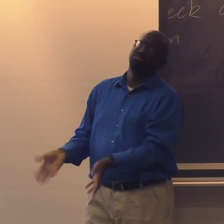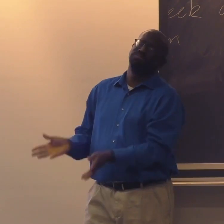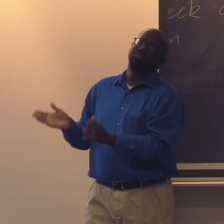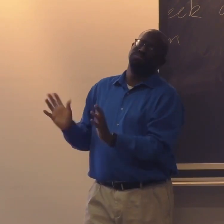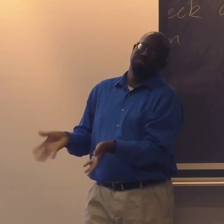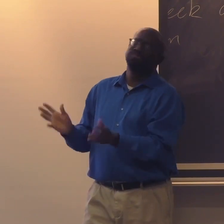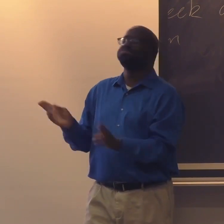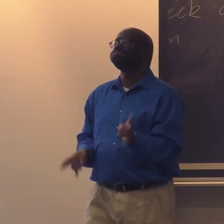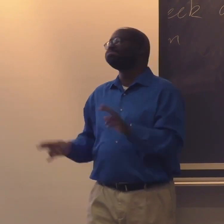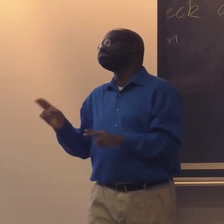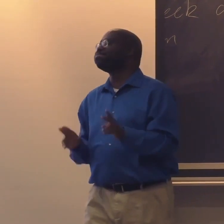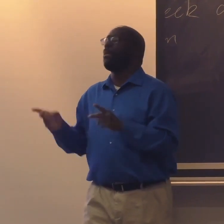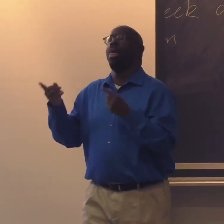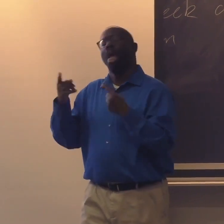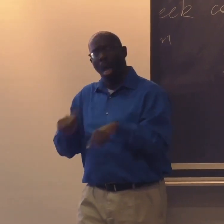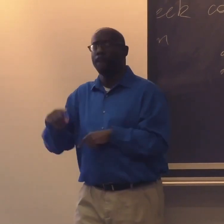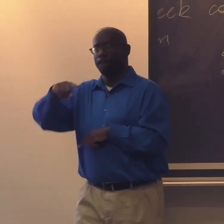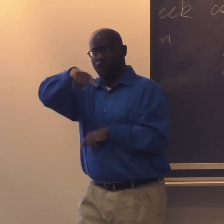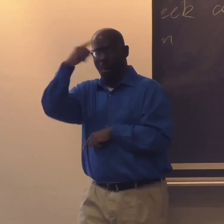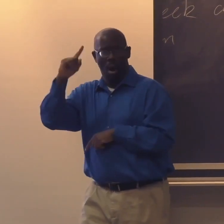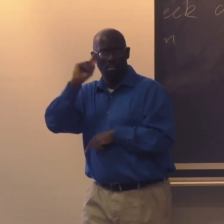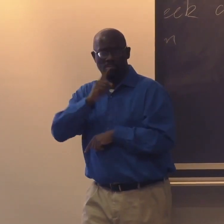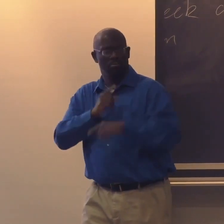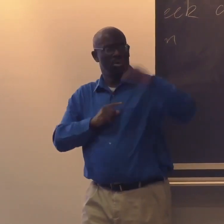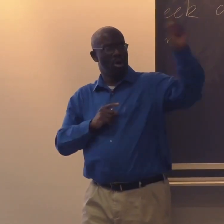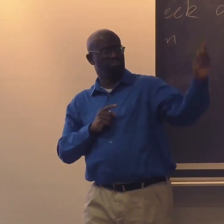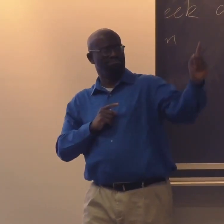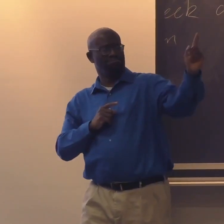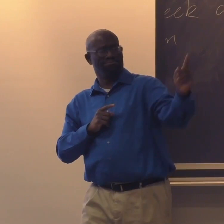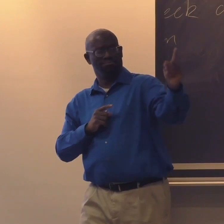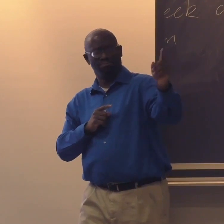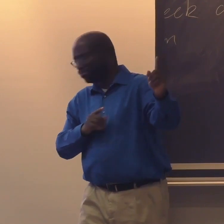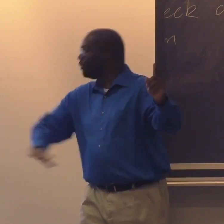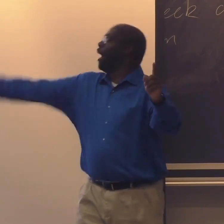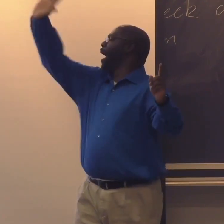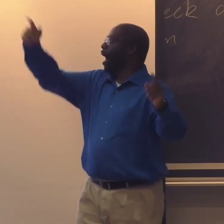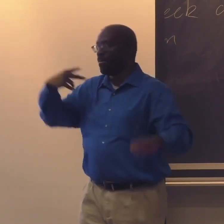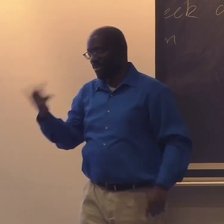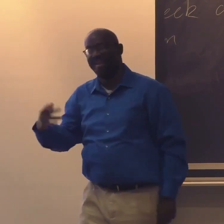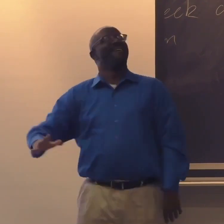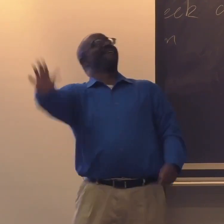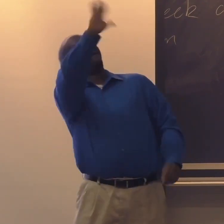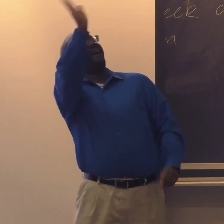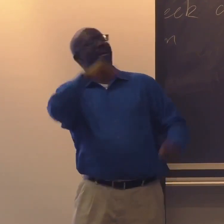And the two of us were just having this conversation. And what happened was another Black deaf person had come up